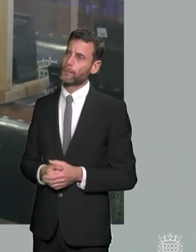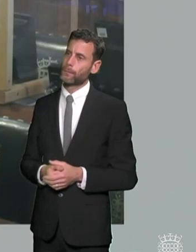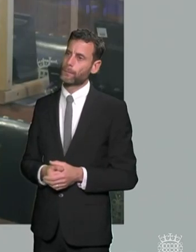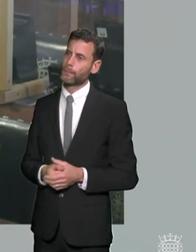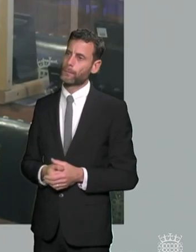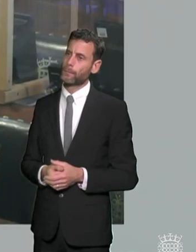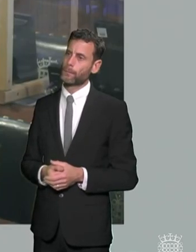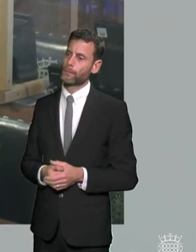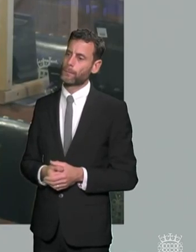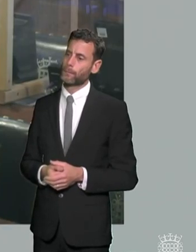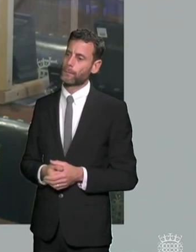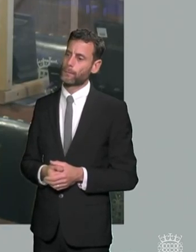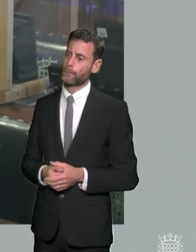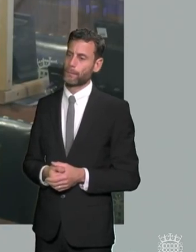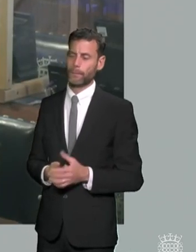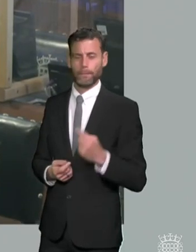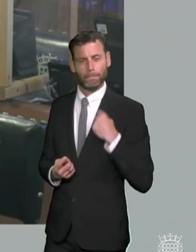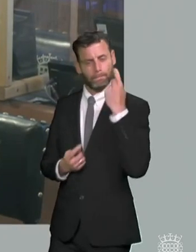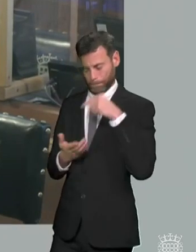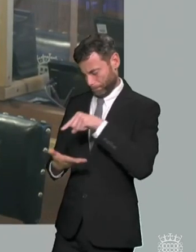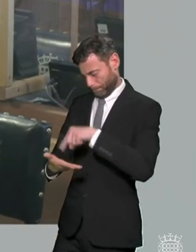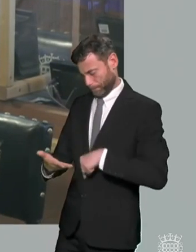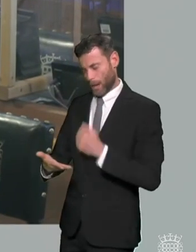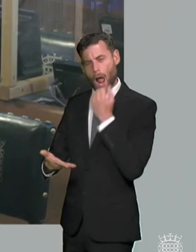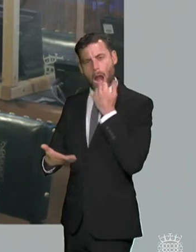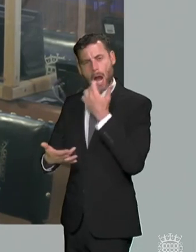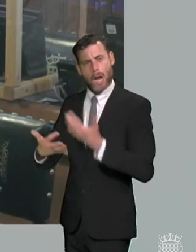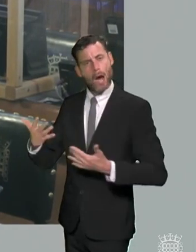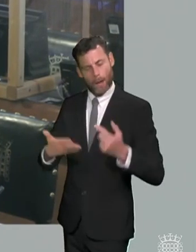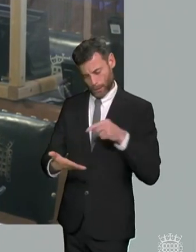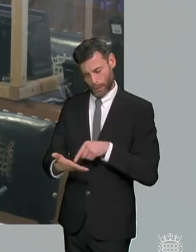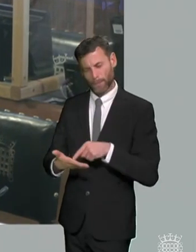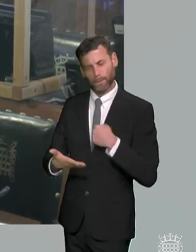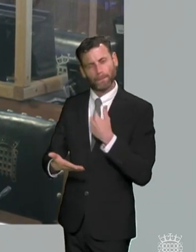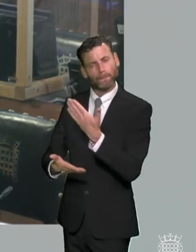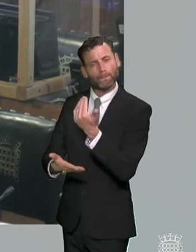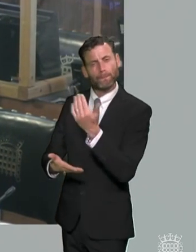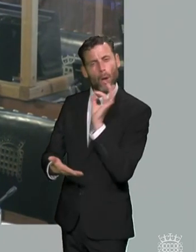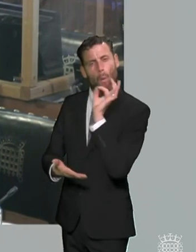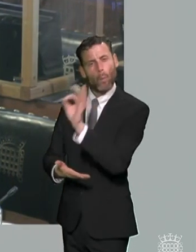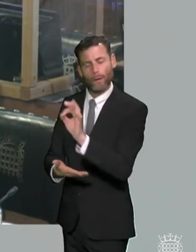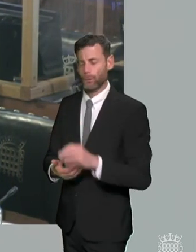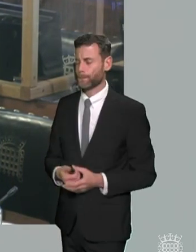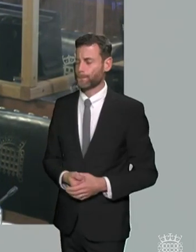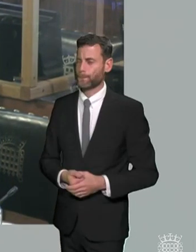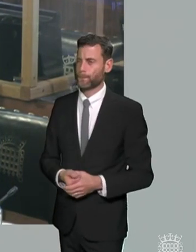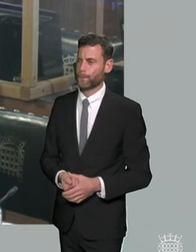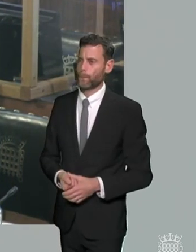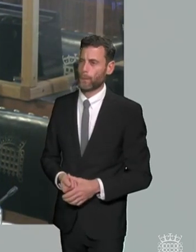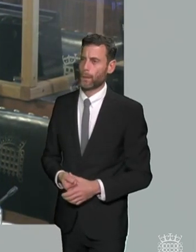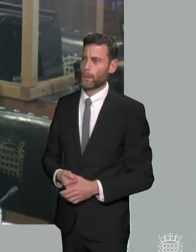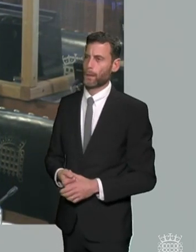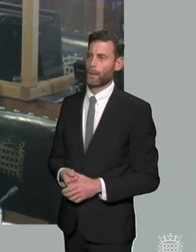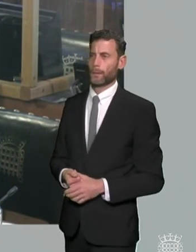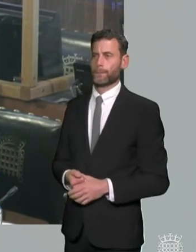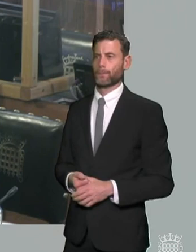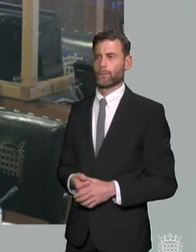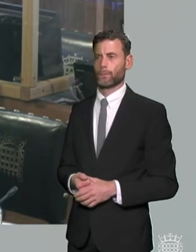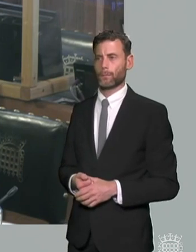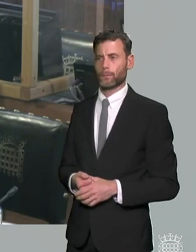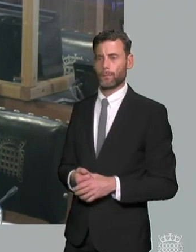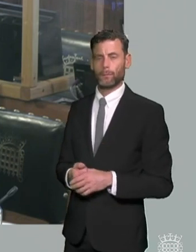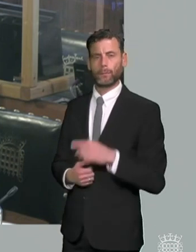the the numbers here and in particular i'm interested in the increase in sen pre-pandemic